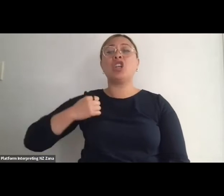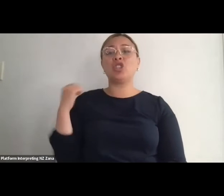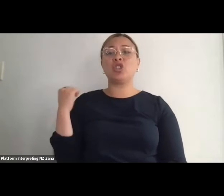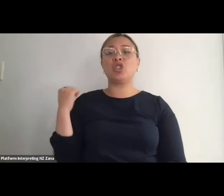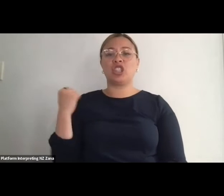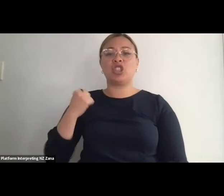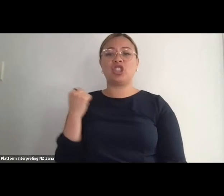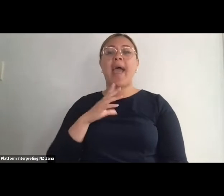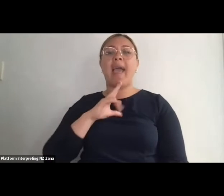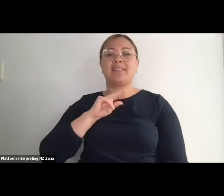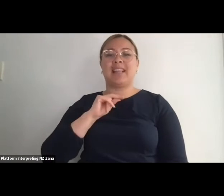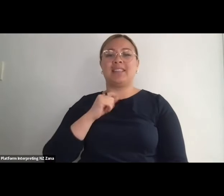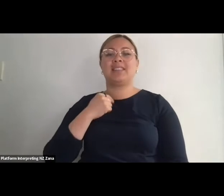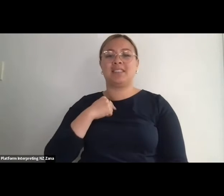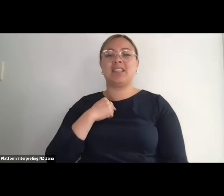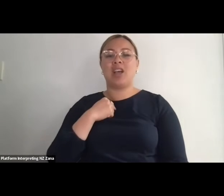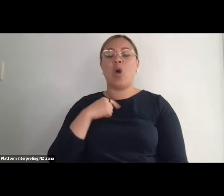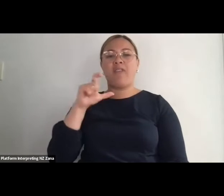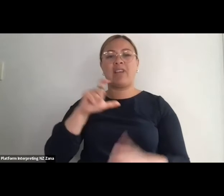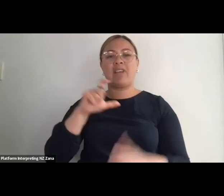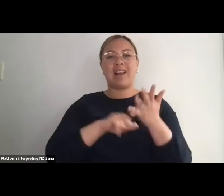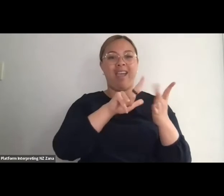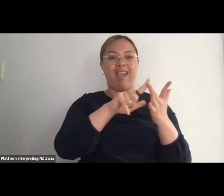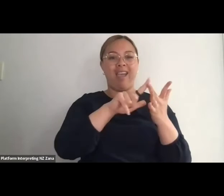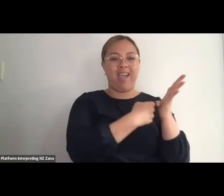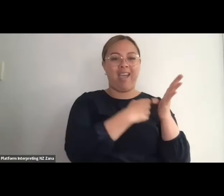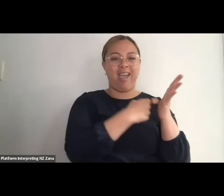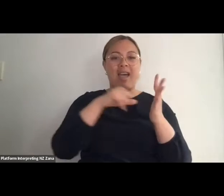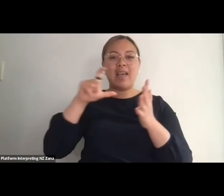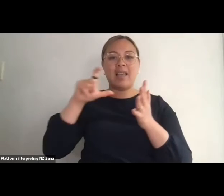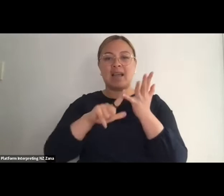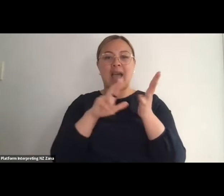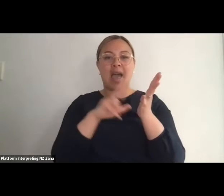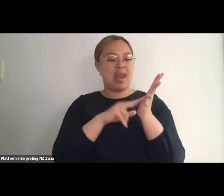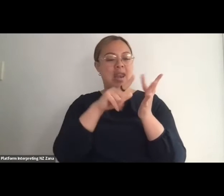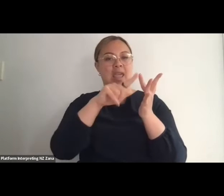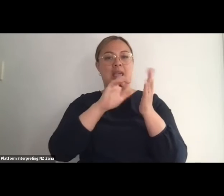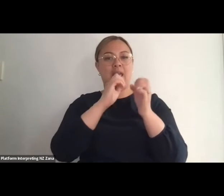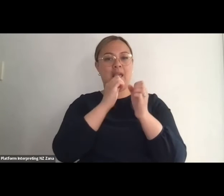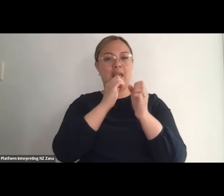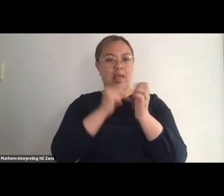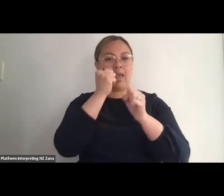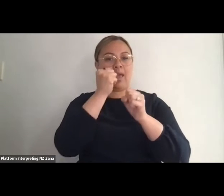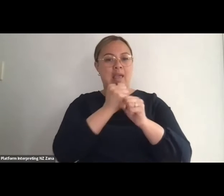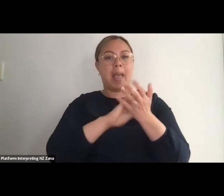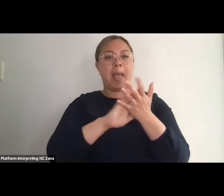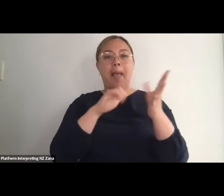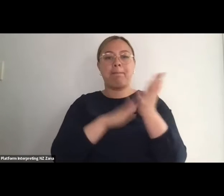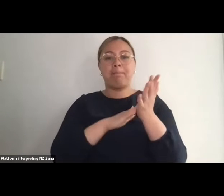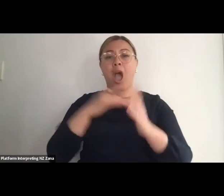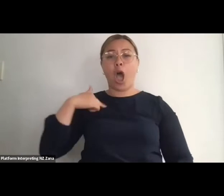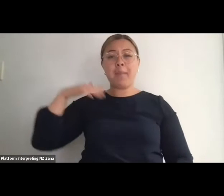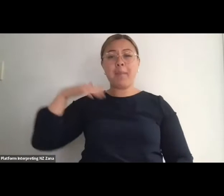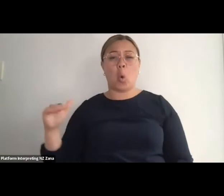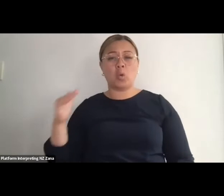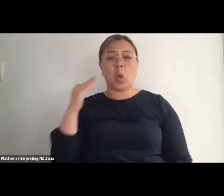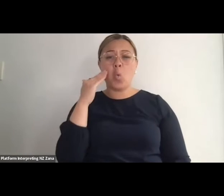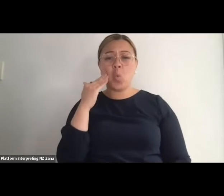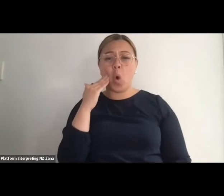you're just listening. I am a short white queer woman. I'm about I don't know, are you metric out